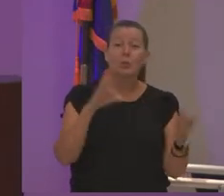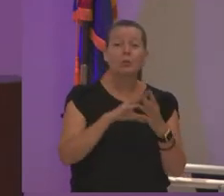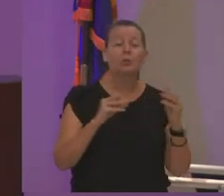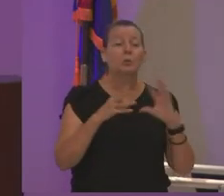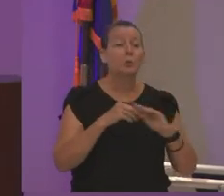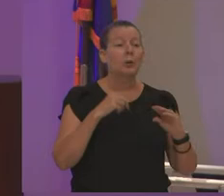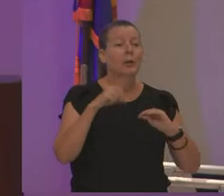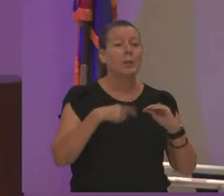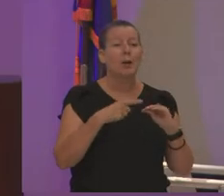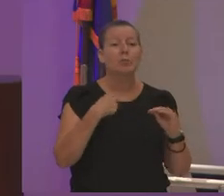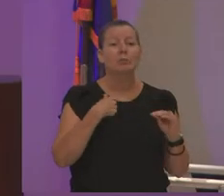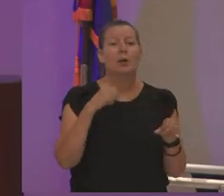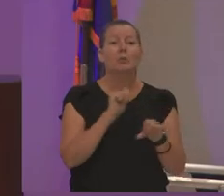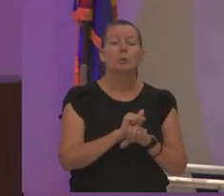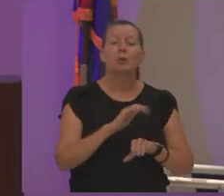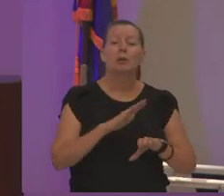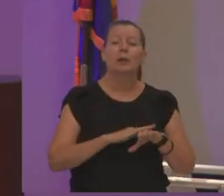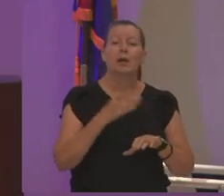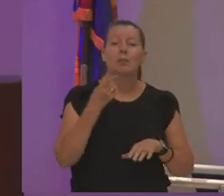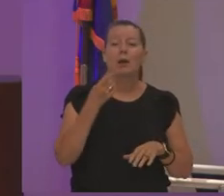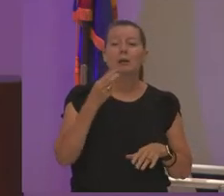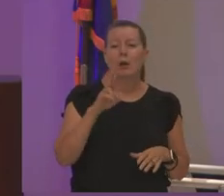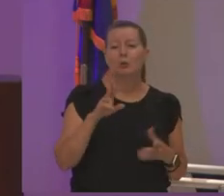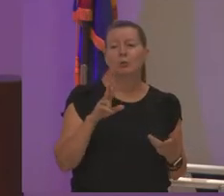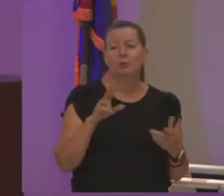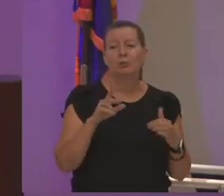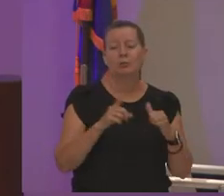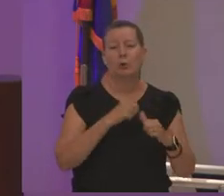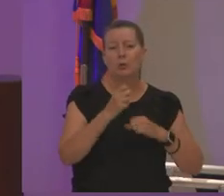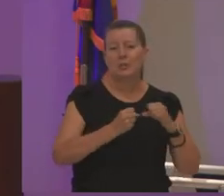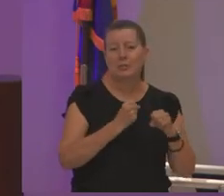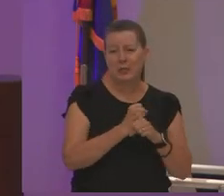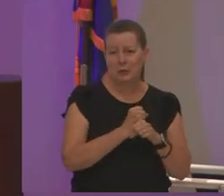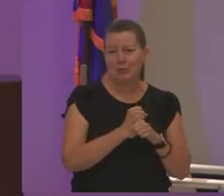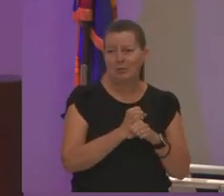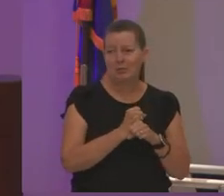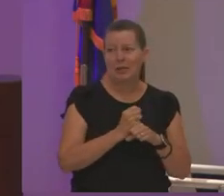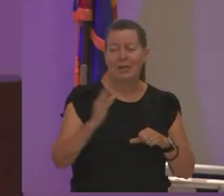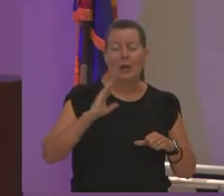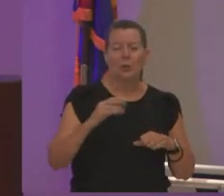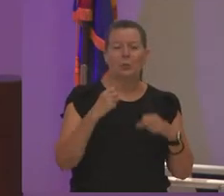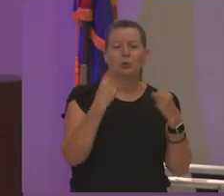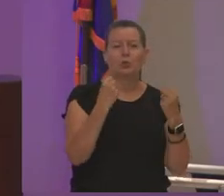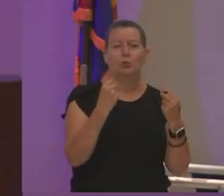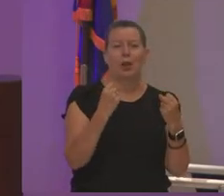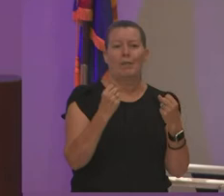i was working on my doctorate in my first year and i used to drive 50 miles one way to get to